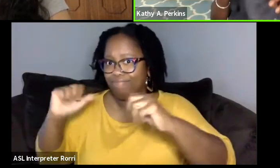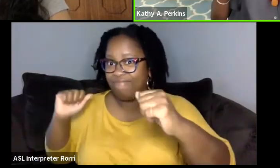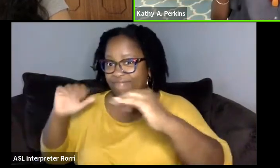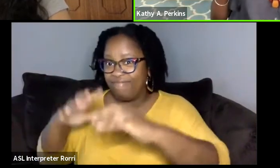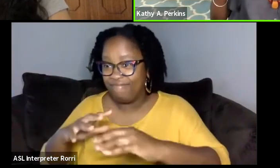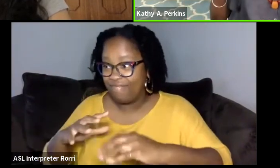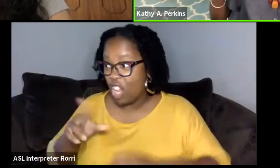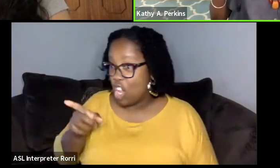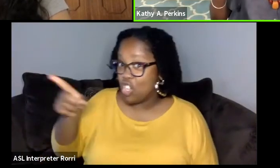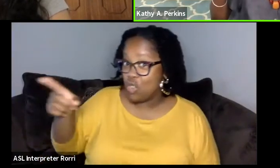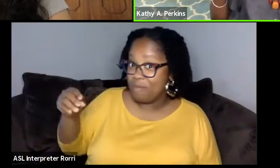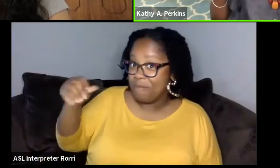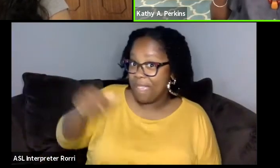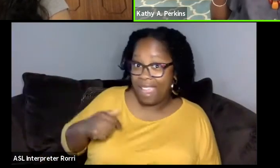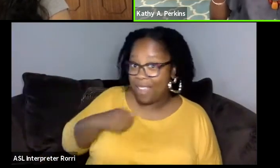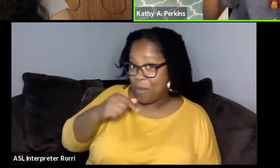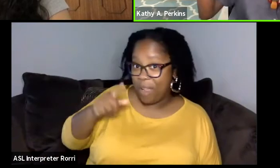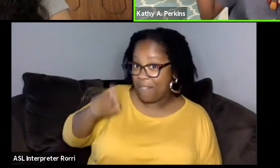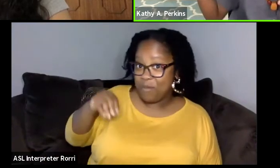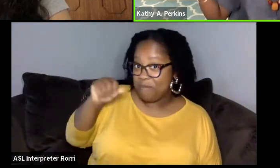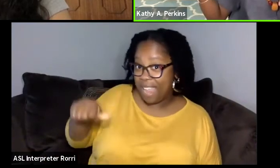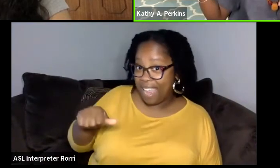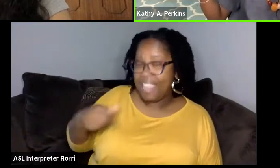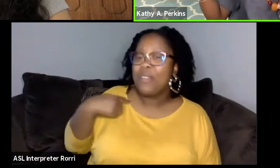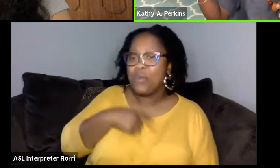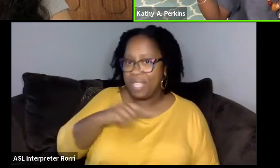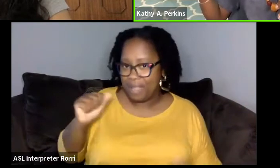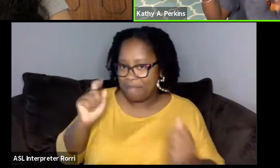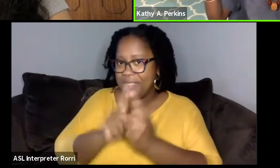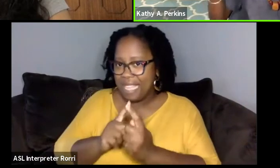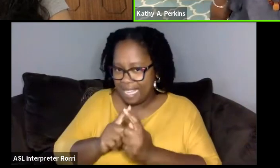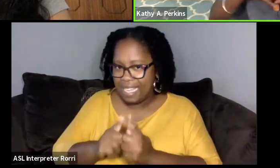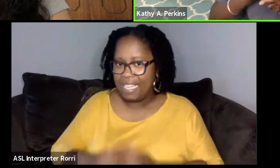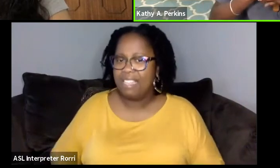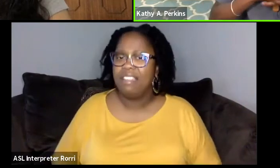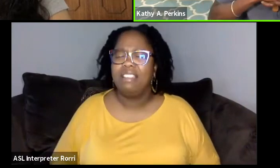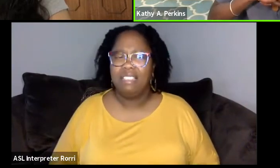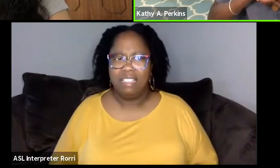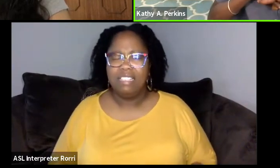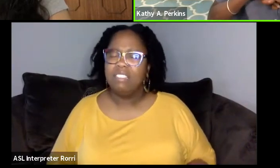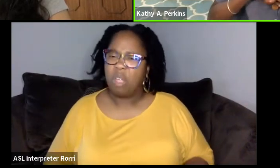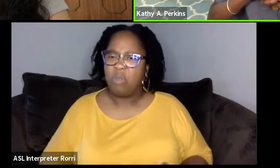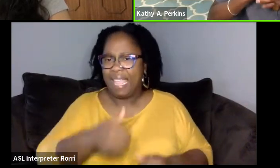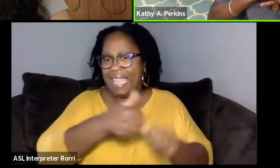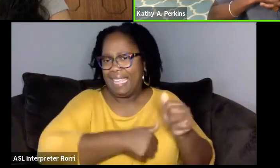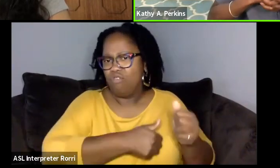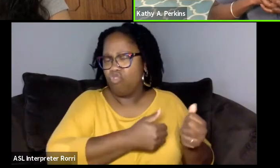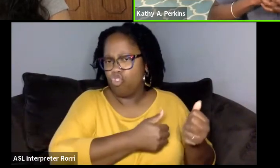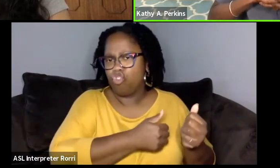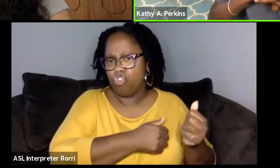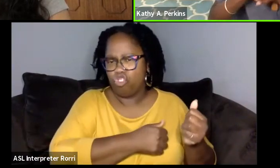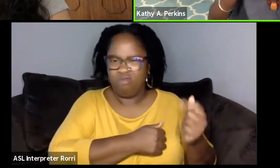And we get to meet, it's usually like, we'll bring one or two people or something like that. And so that was very rewarding.